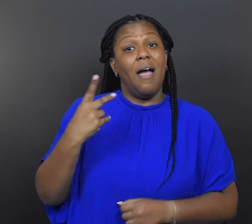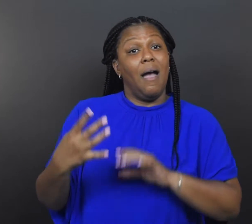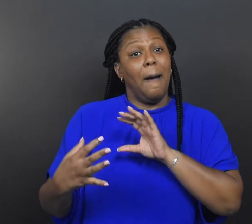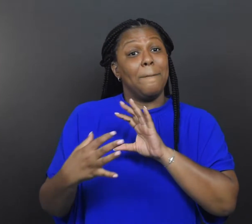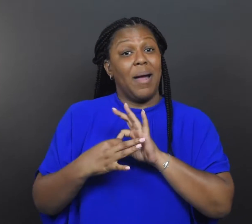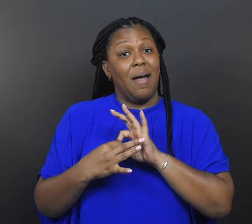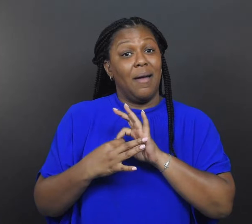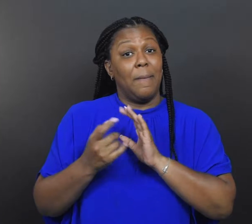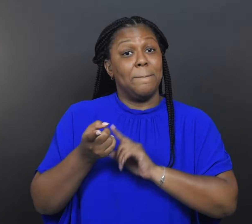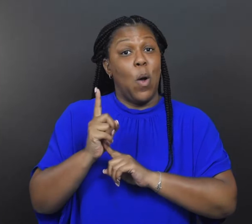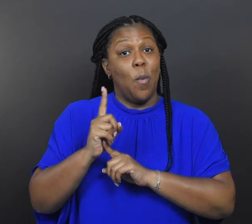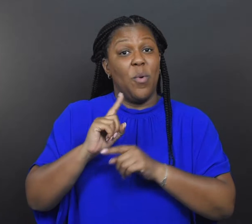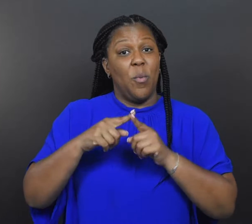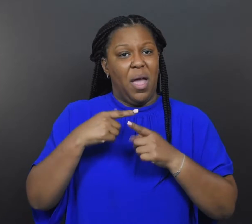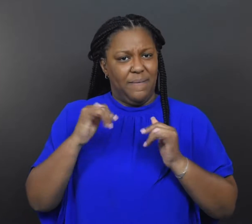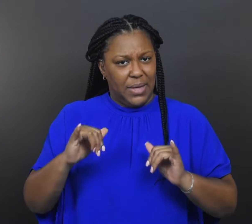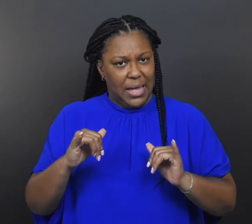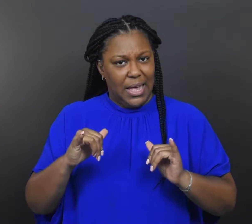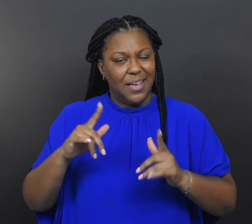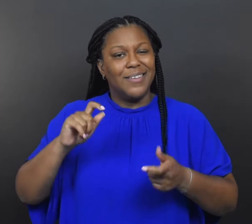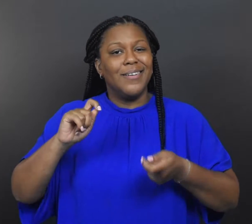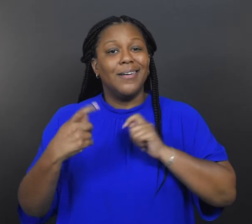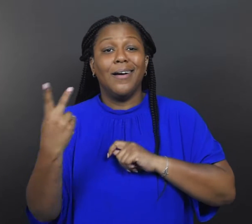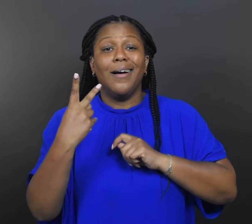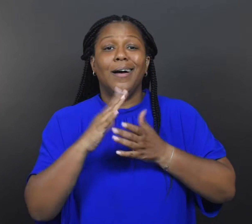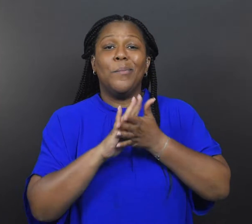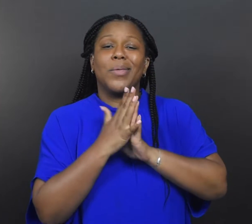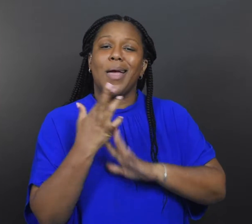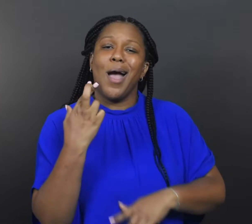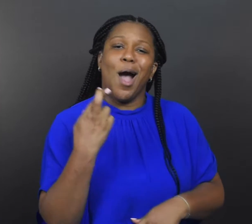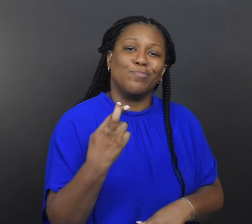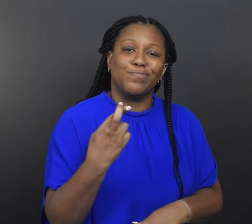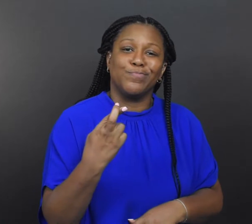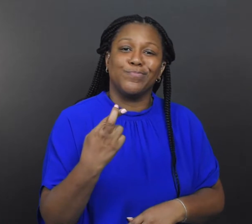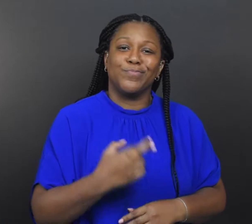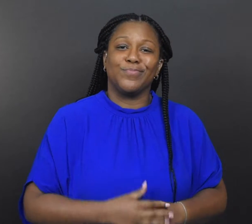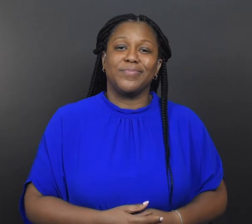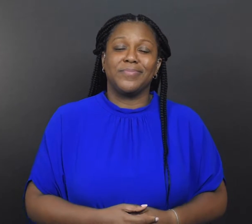Bonding moments like this have turned the two into a tight-knit team.